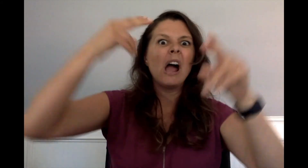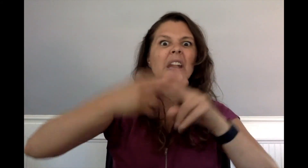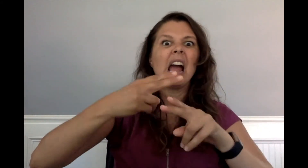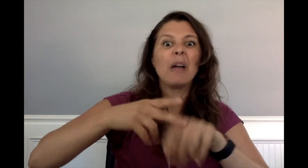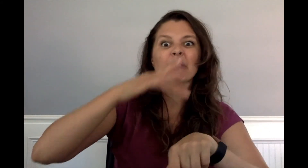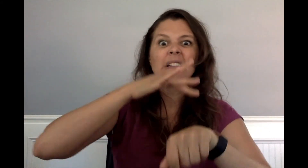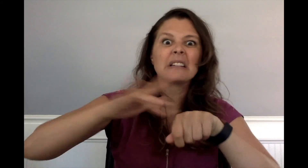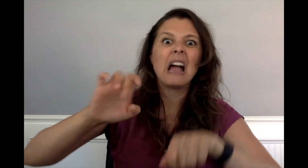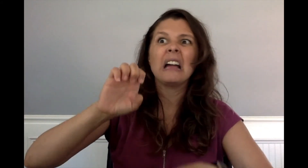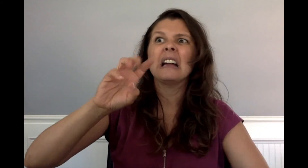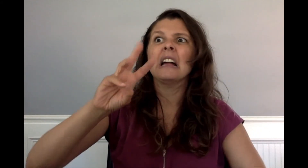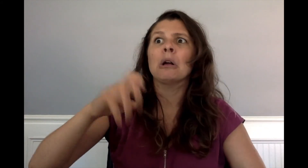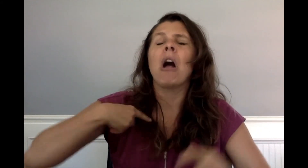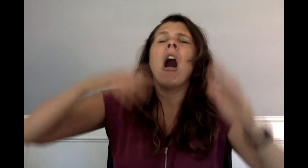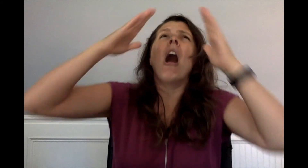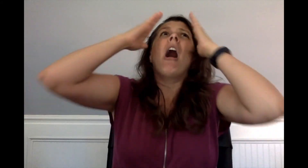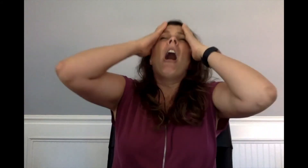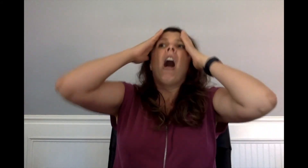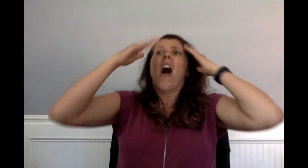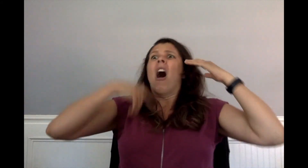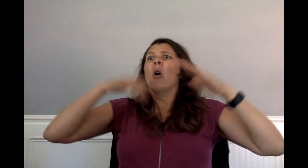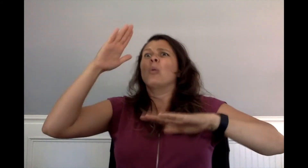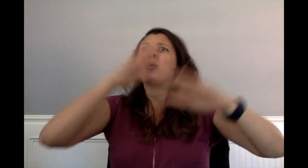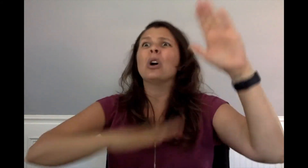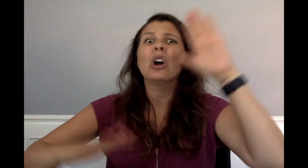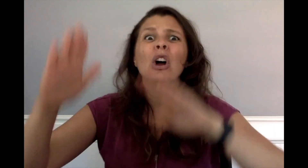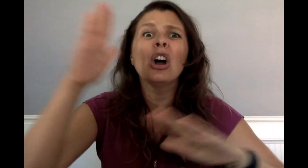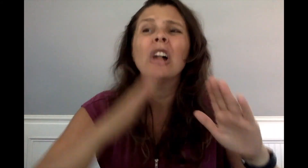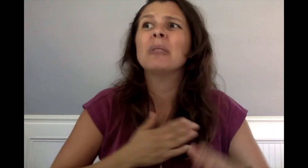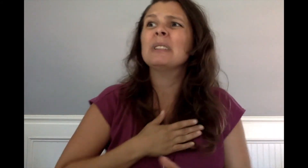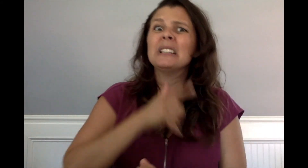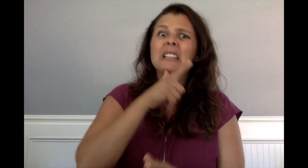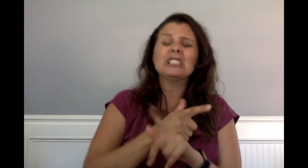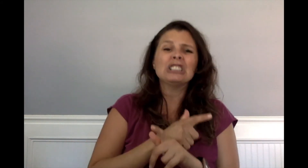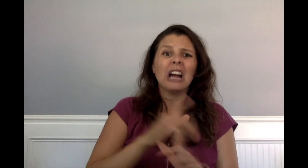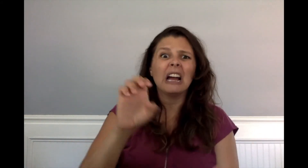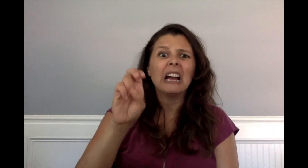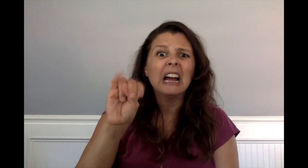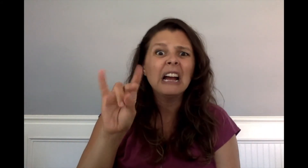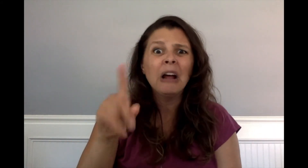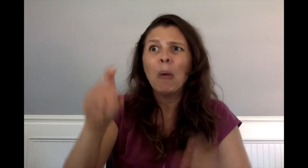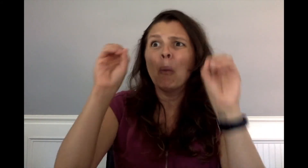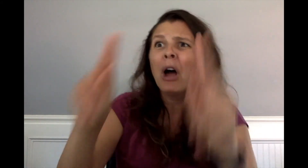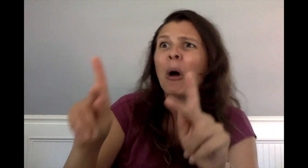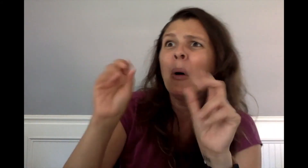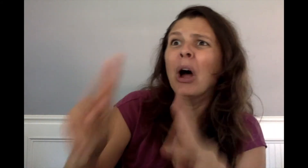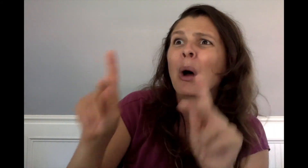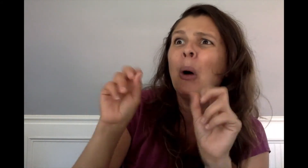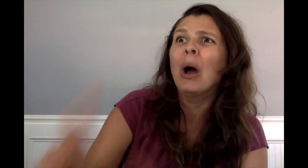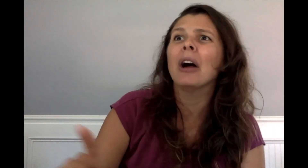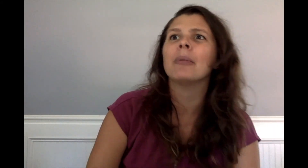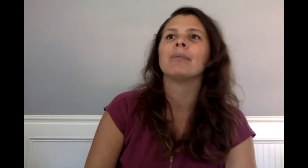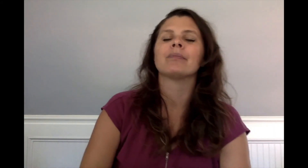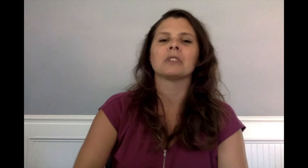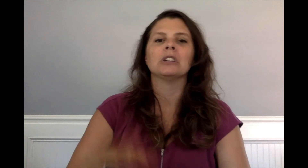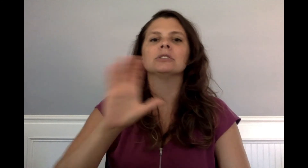"the Naked Ewe and Oh my goodness, Enid, what's going on?"